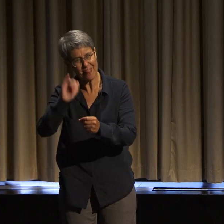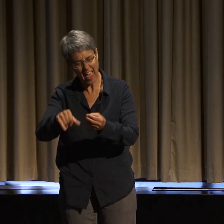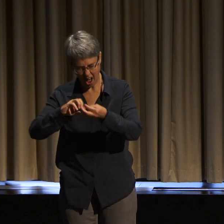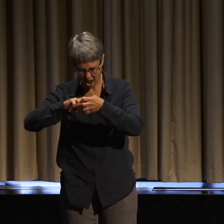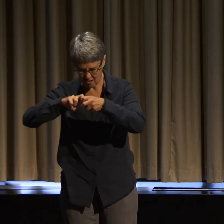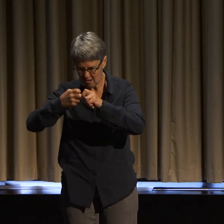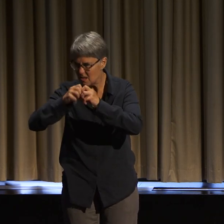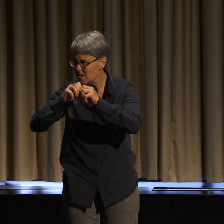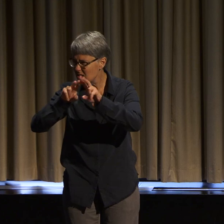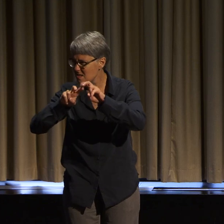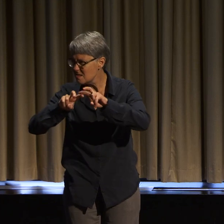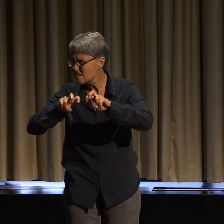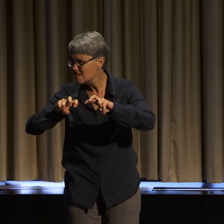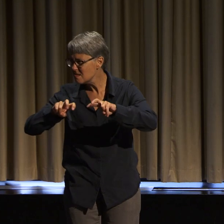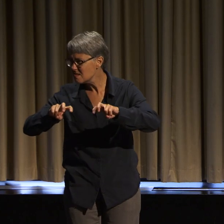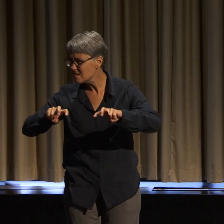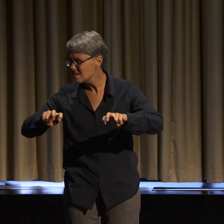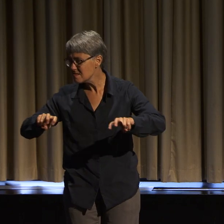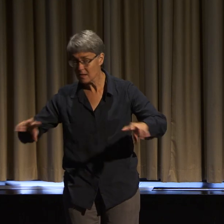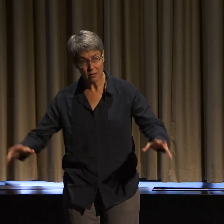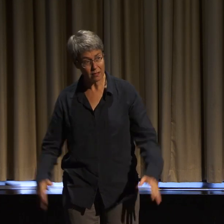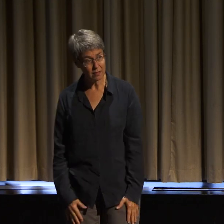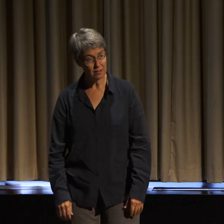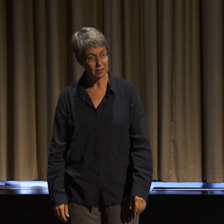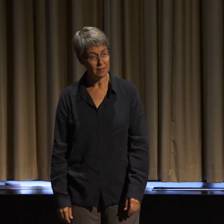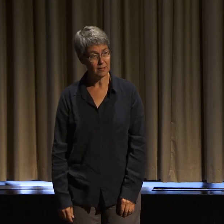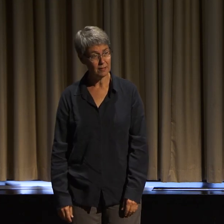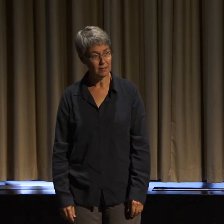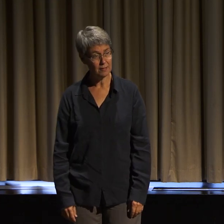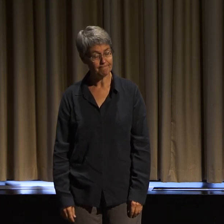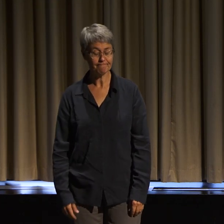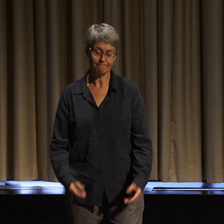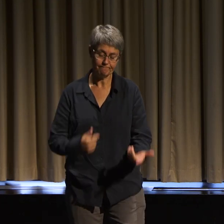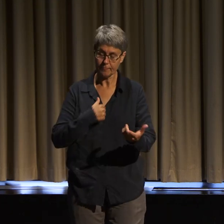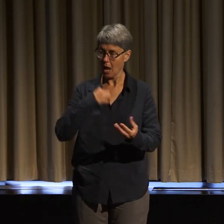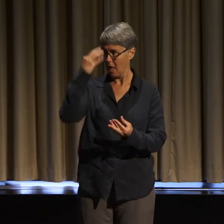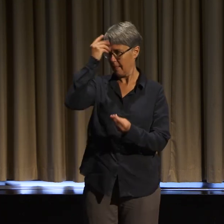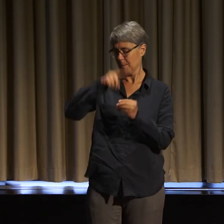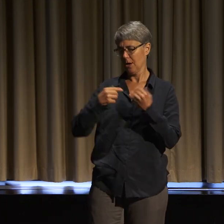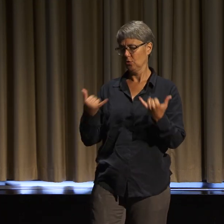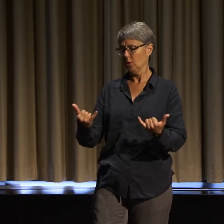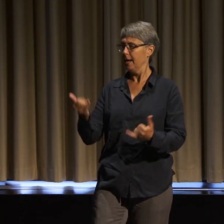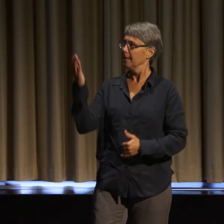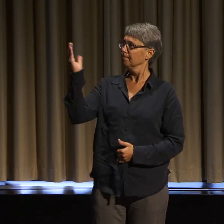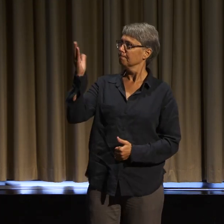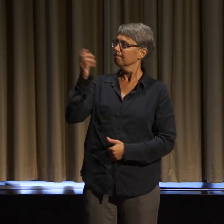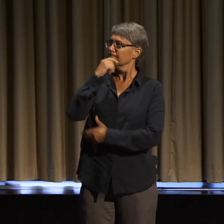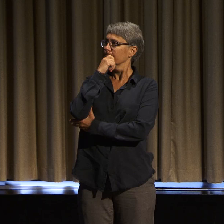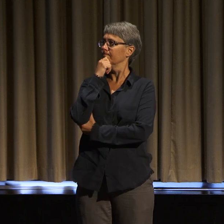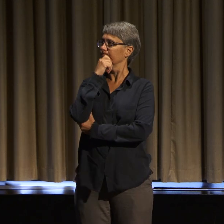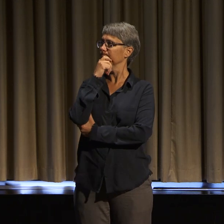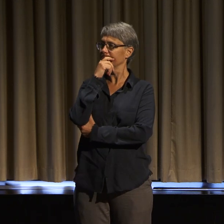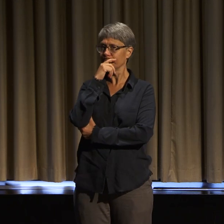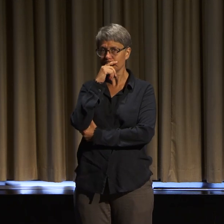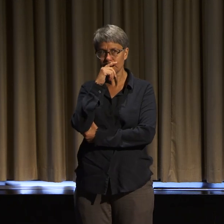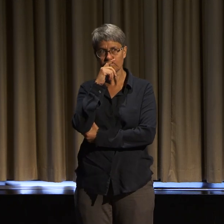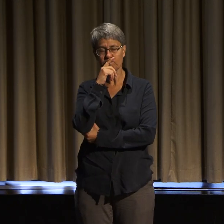And so, my as I was preparing my remarks for today, I realized that there was really a deep sadness bubbling up